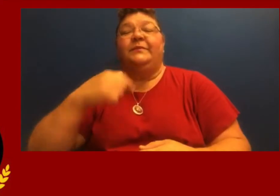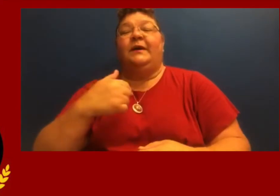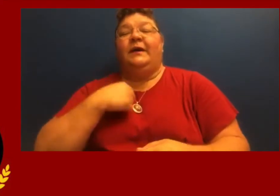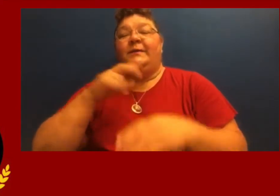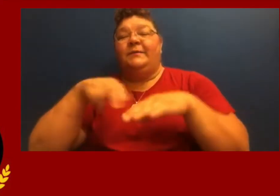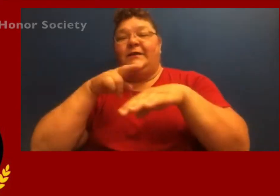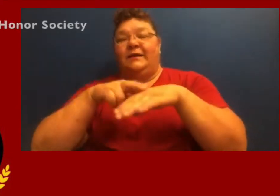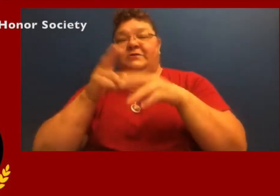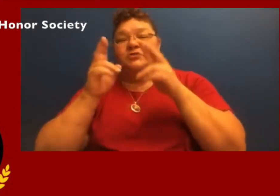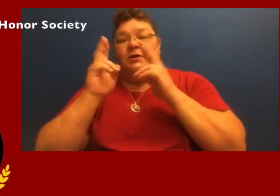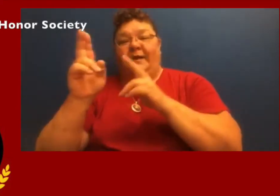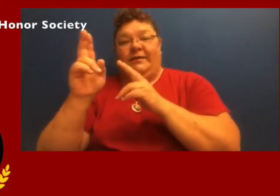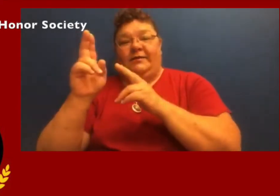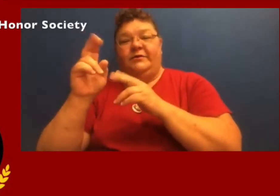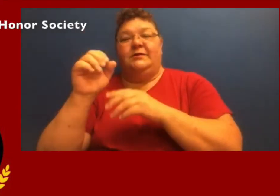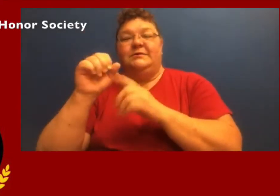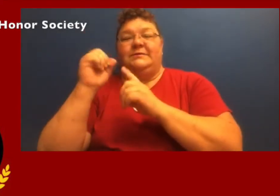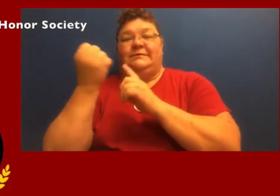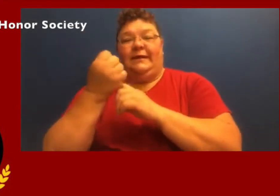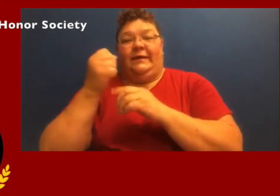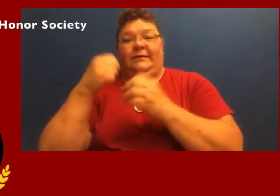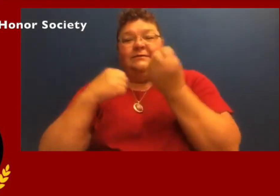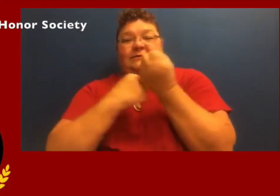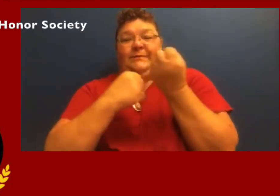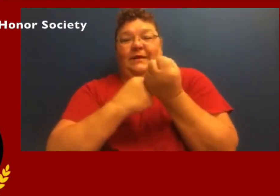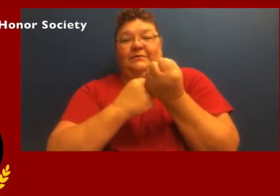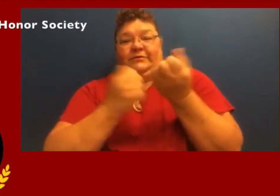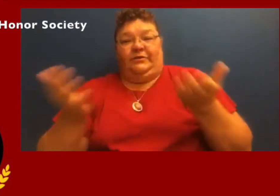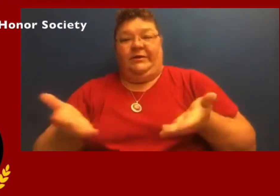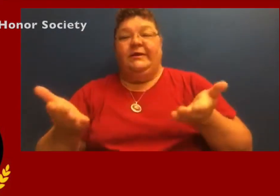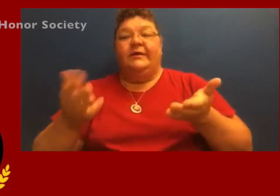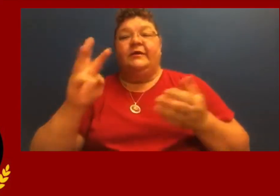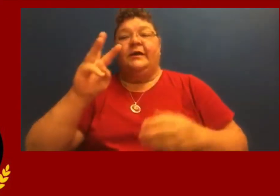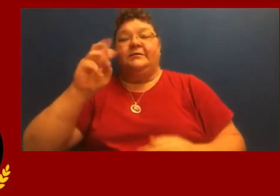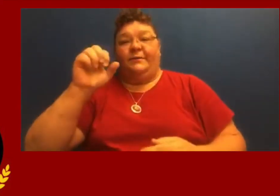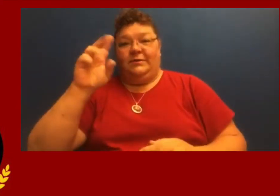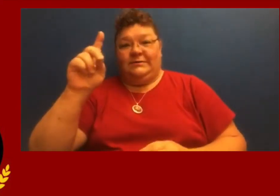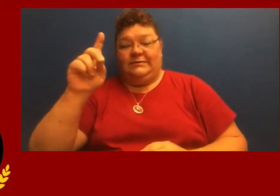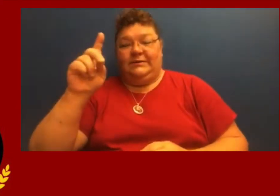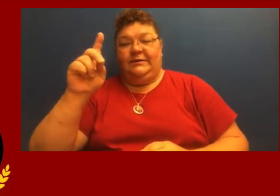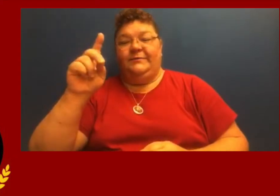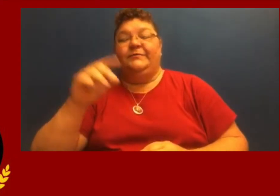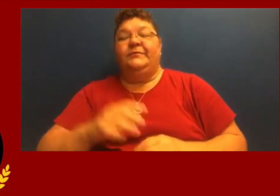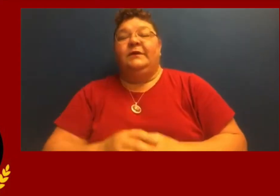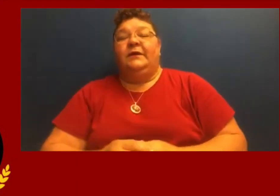I am the National Honor Society sponsor here at Wisconsin School for the Deaf.